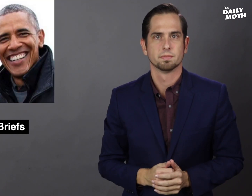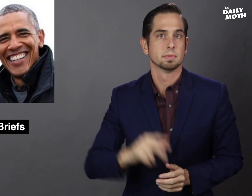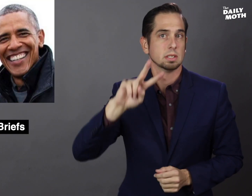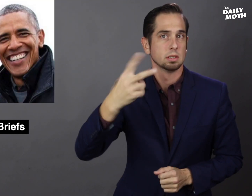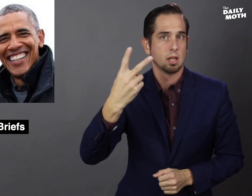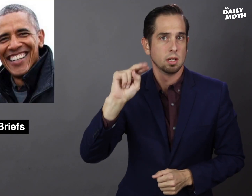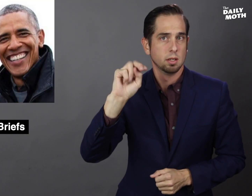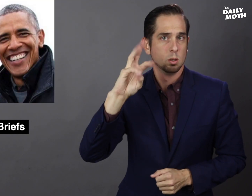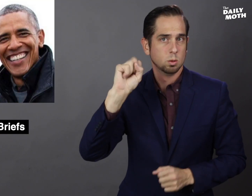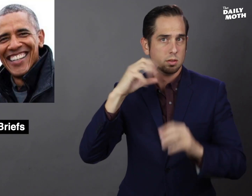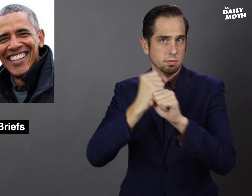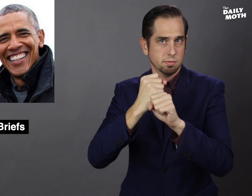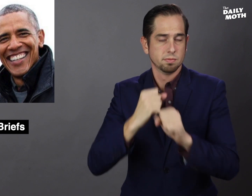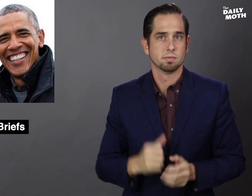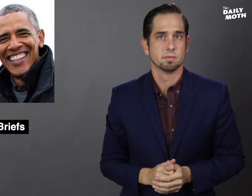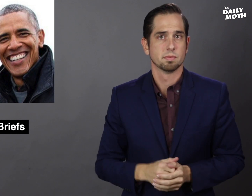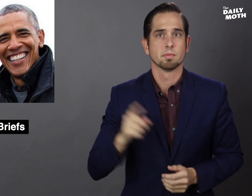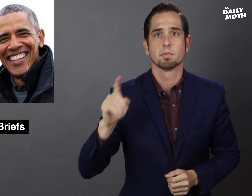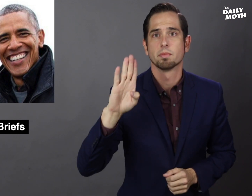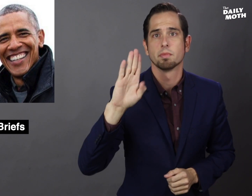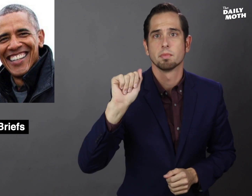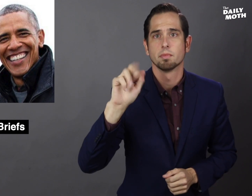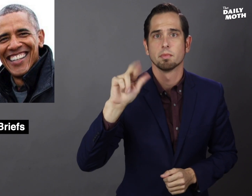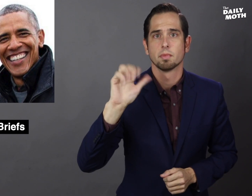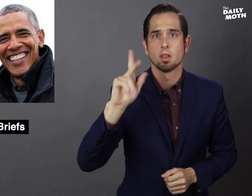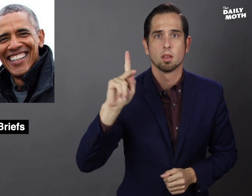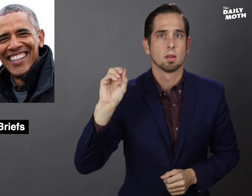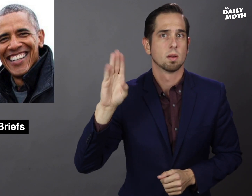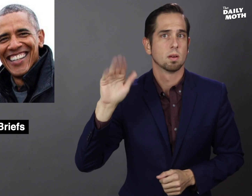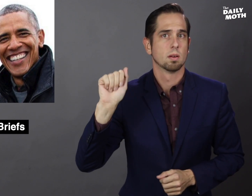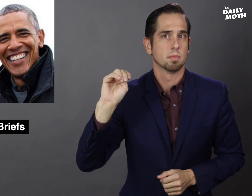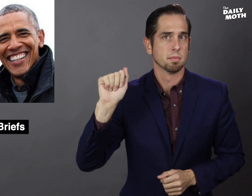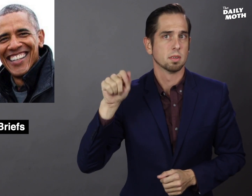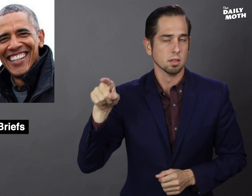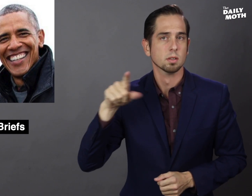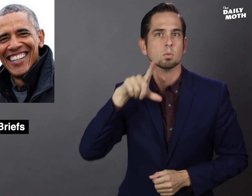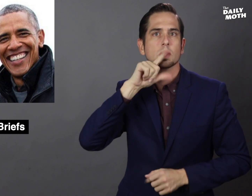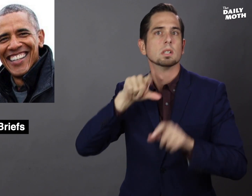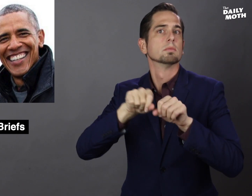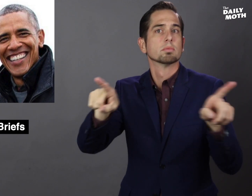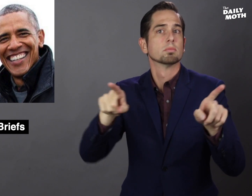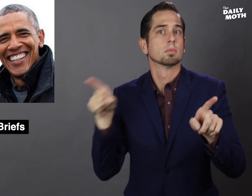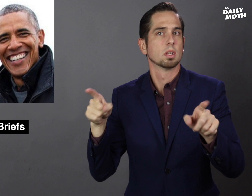The second news - Barack Obama tweeted